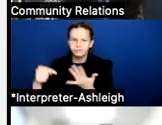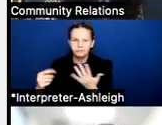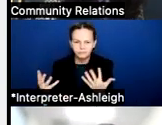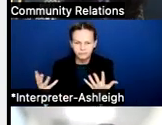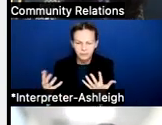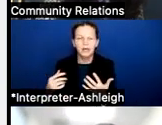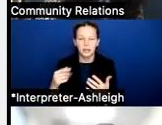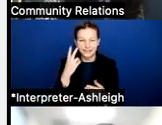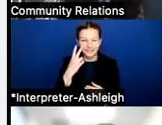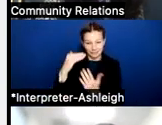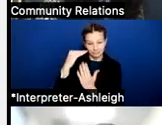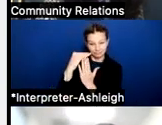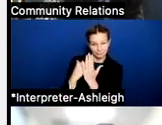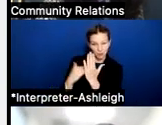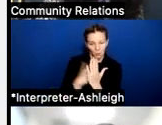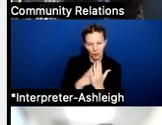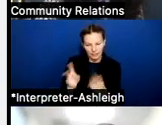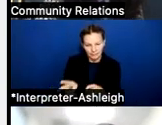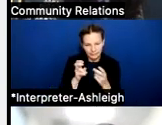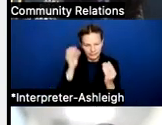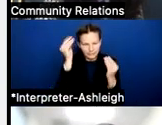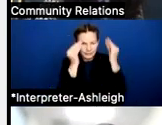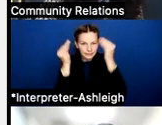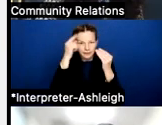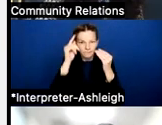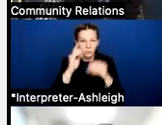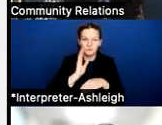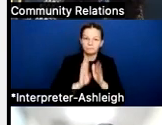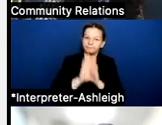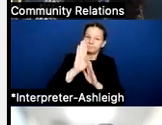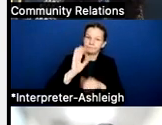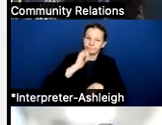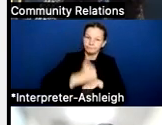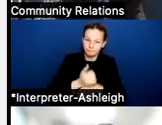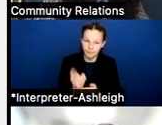for the upcoming school year, any rules or laws that come out of state legislature,